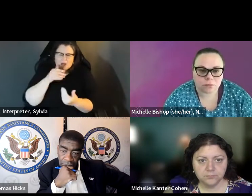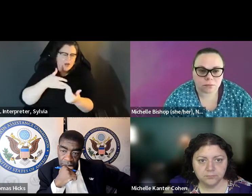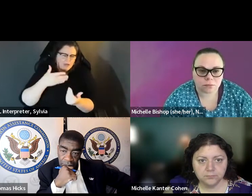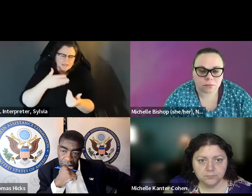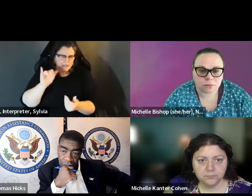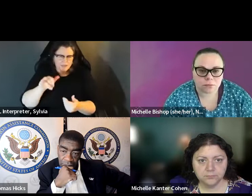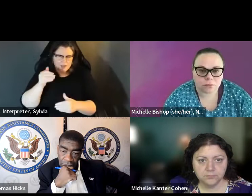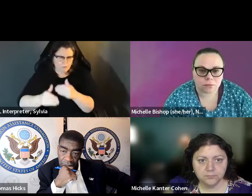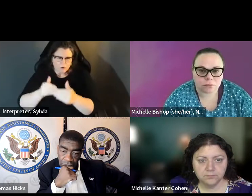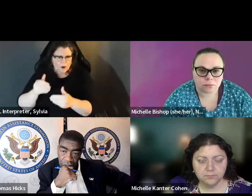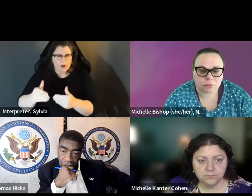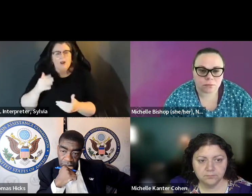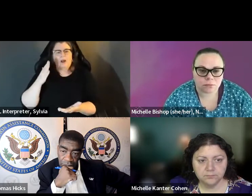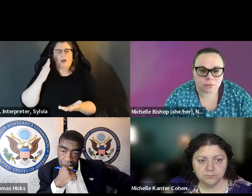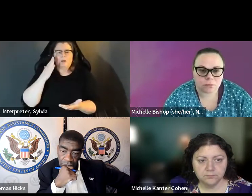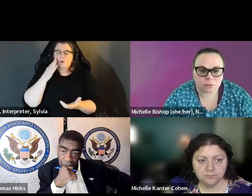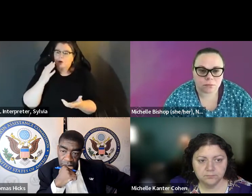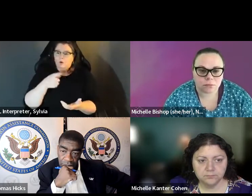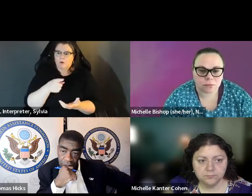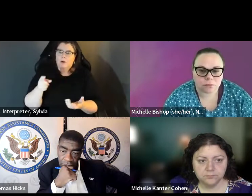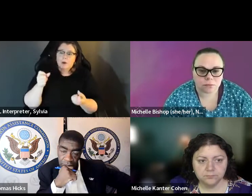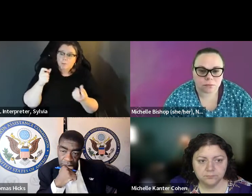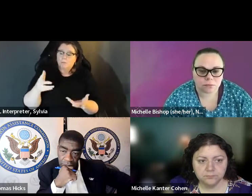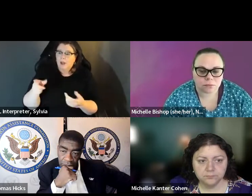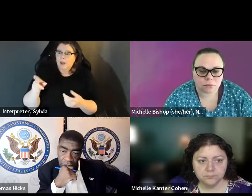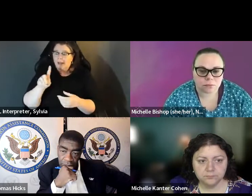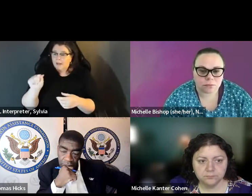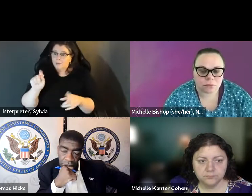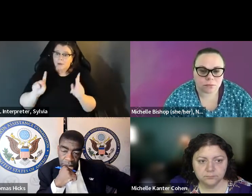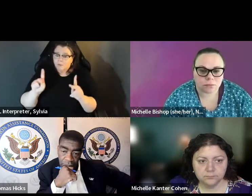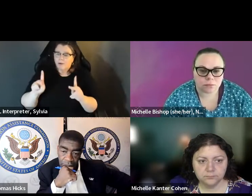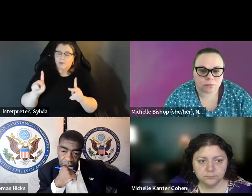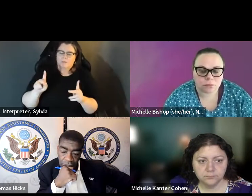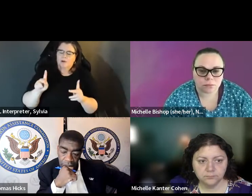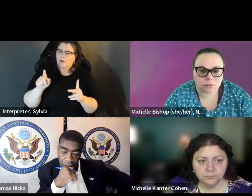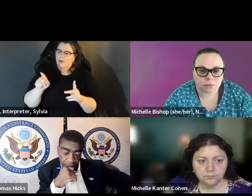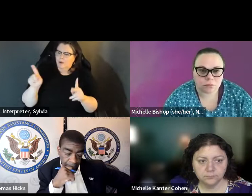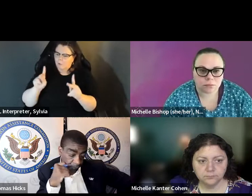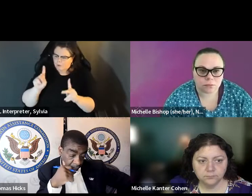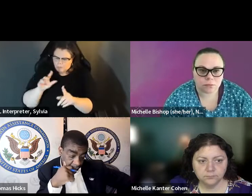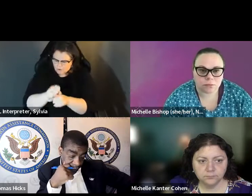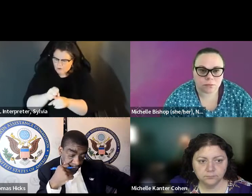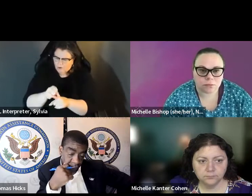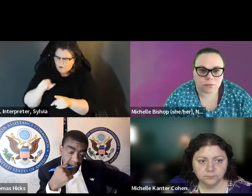a cumbersome process. It's already a process in which we know voters with disabilities are more likely to have their signatures flagged and have more challenges accessing